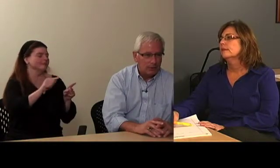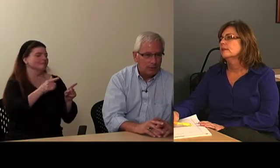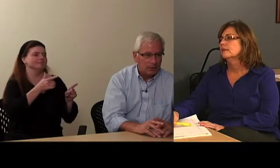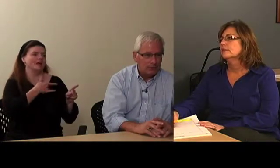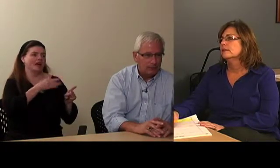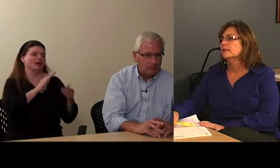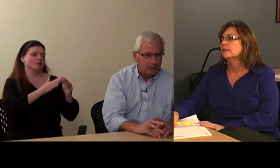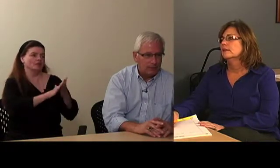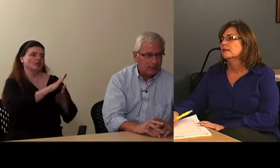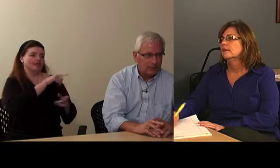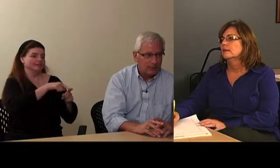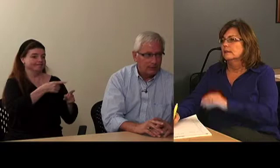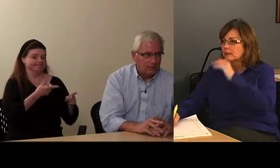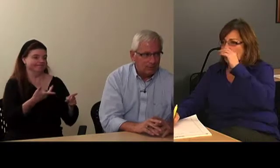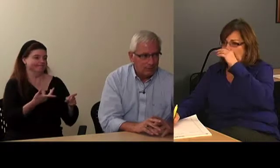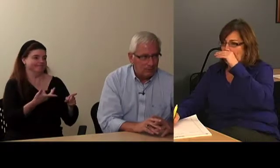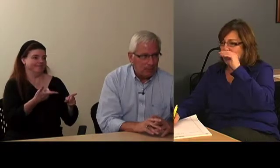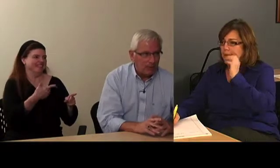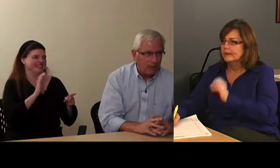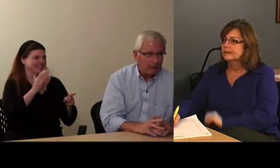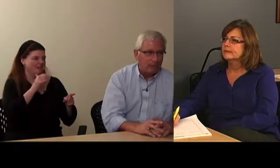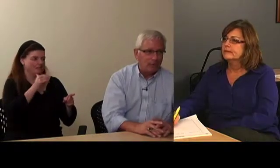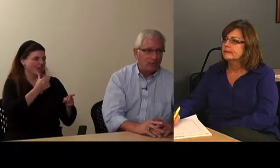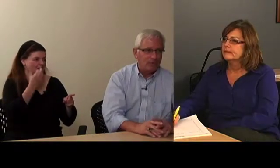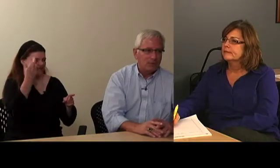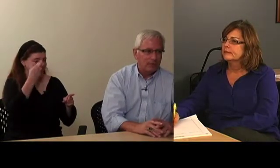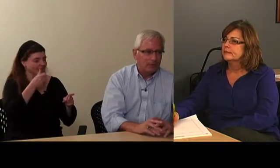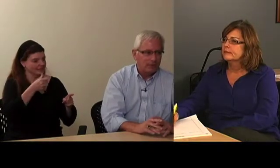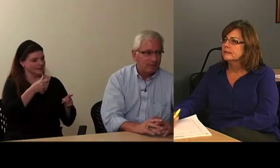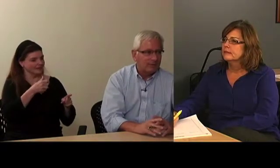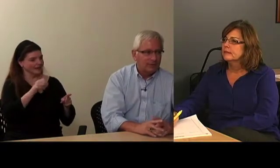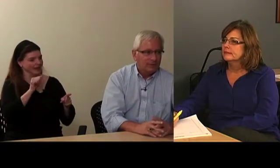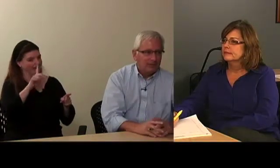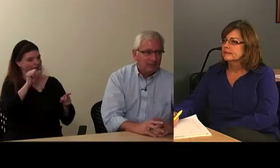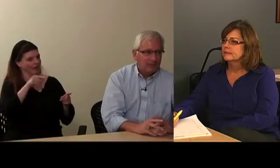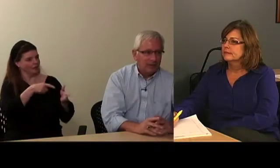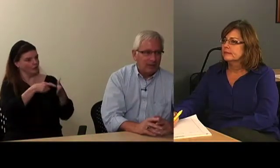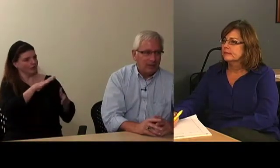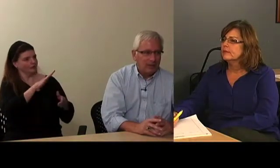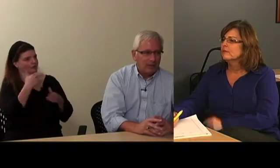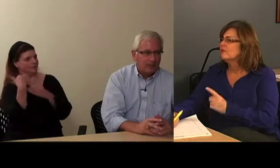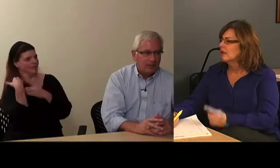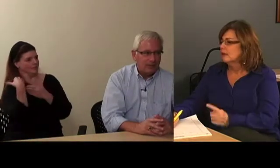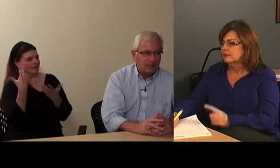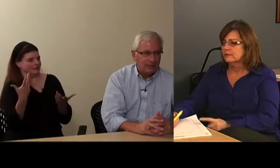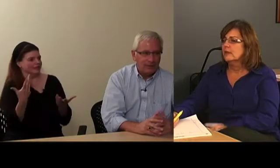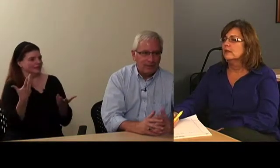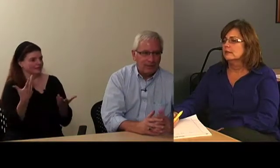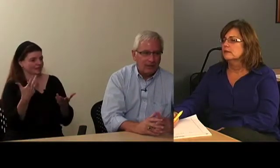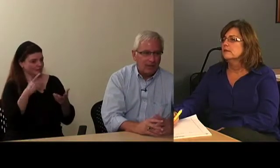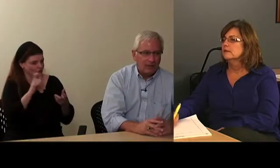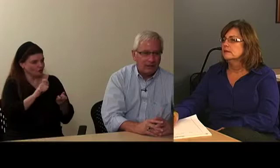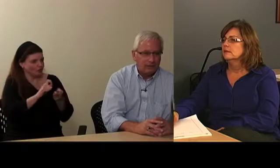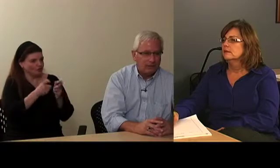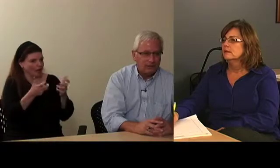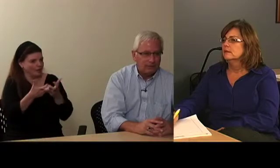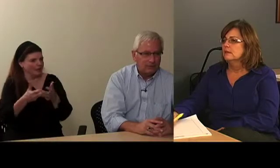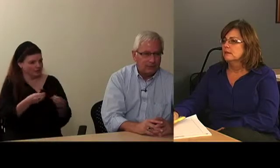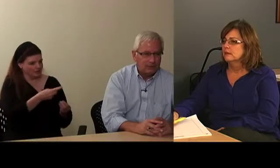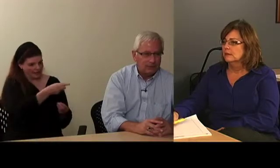and they just don't seem to be aware of their responsibility to provide accommodations under the ADA.